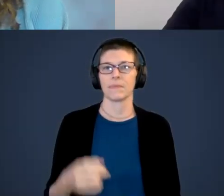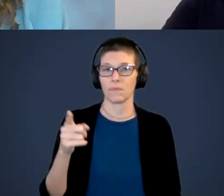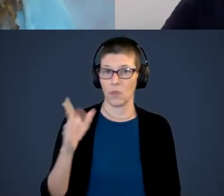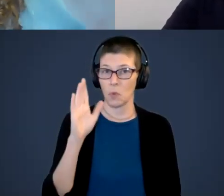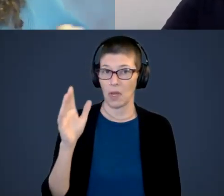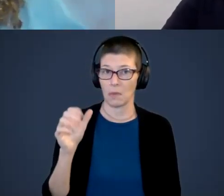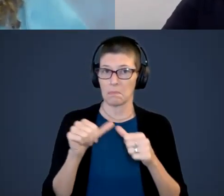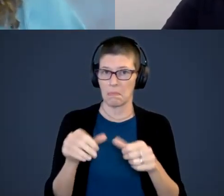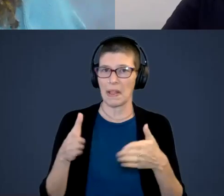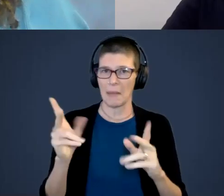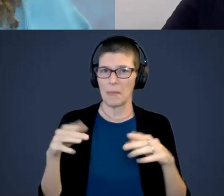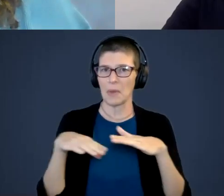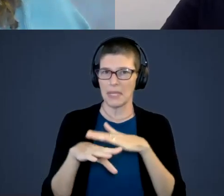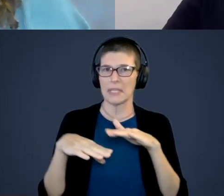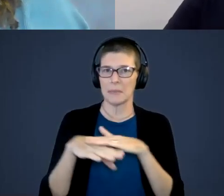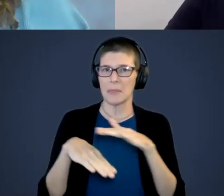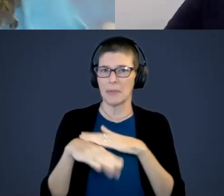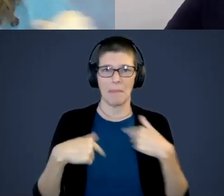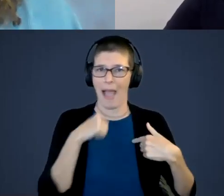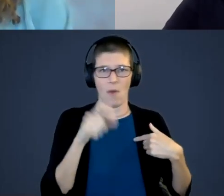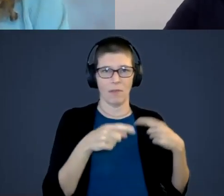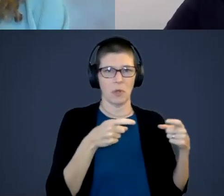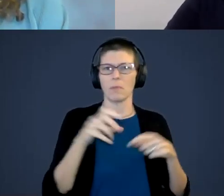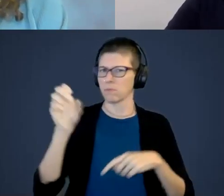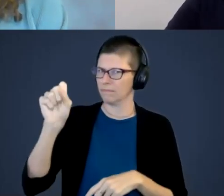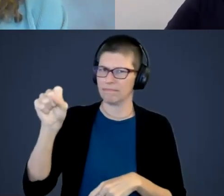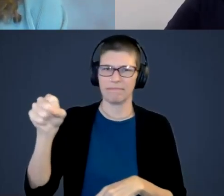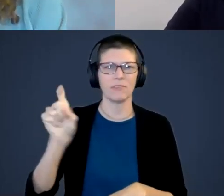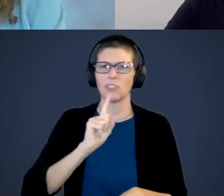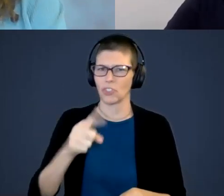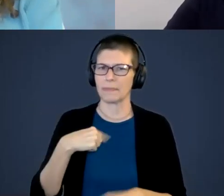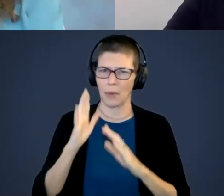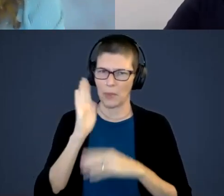The Impact of Early Experiences on the Infant Brain With Paula Pittman of Ski-Hi